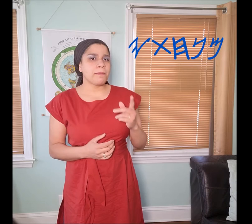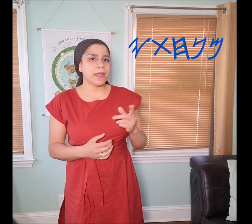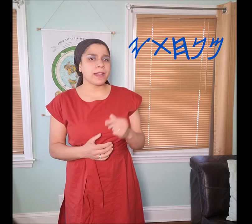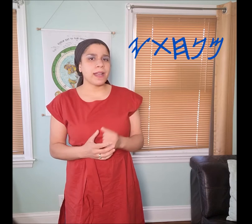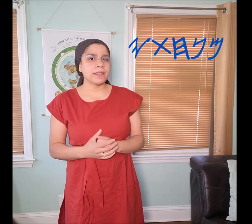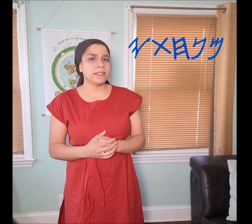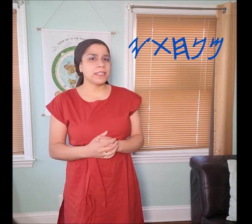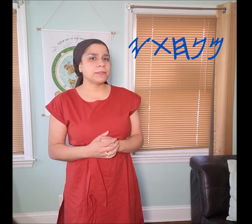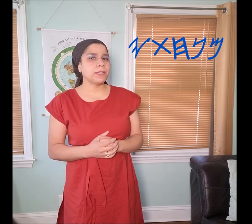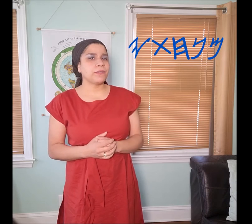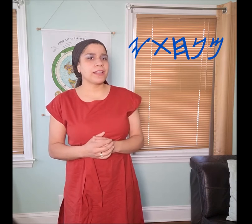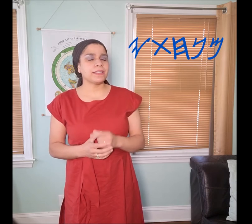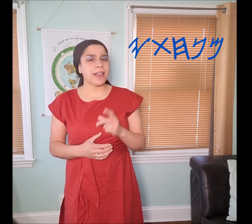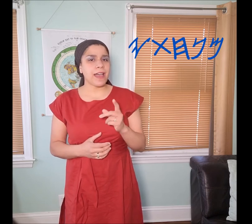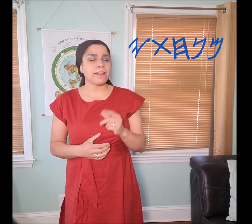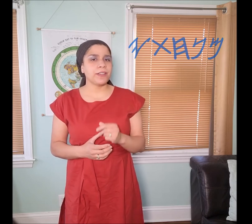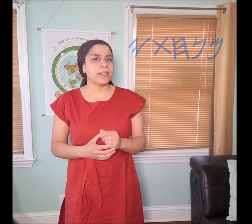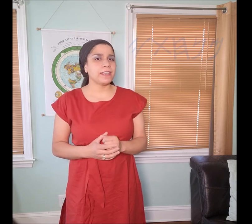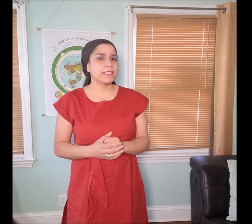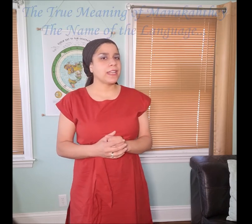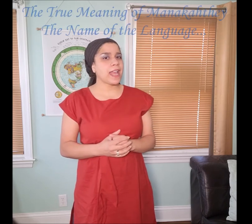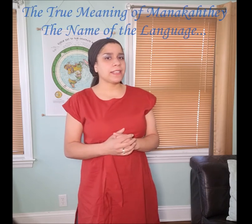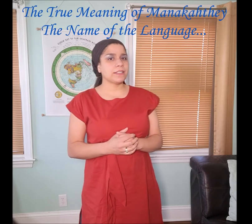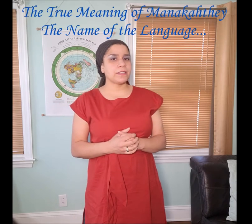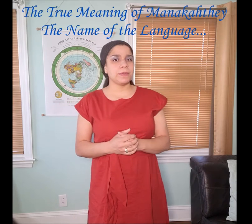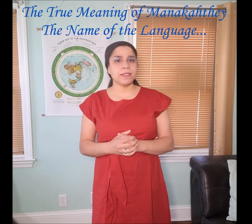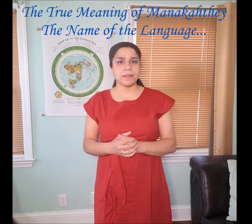Manakahthey 𐤌𐤍𐤇𐤕𐤉 does mean rest, I realize that it has another meaning.